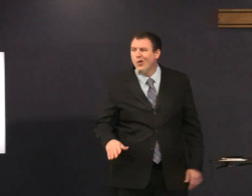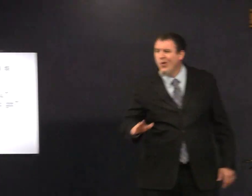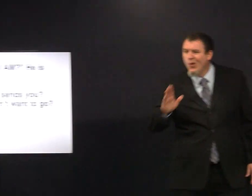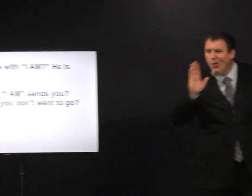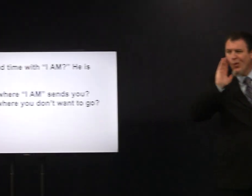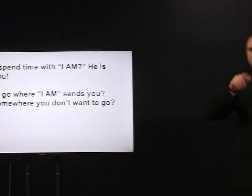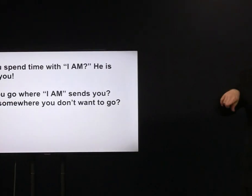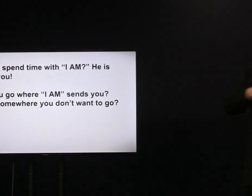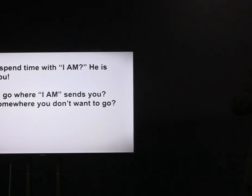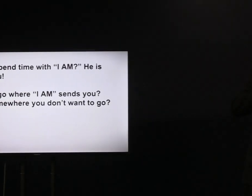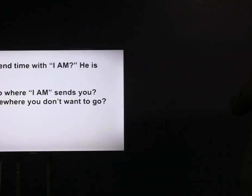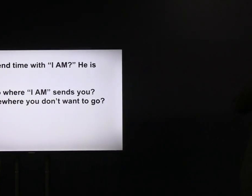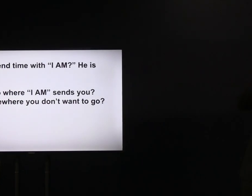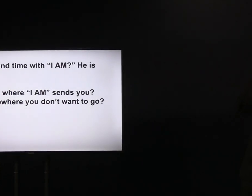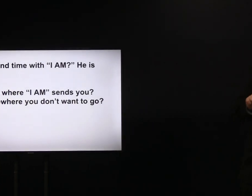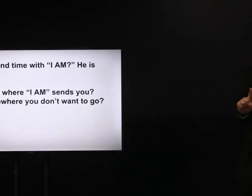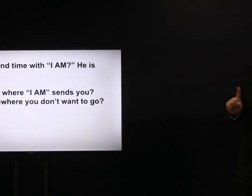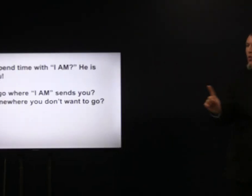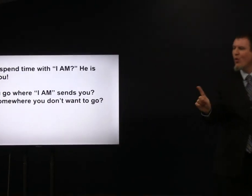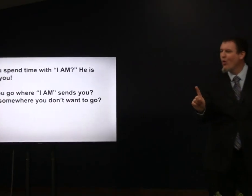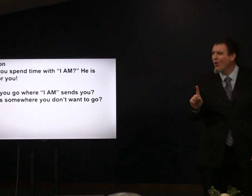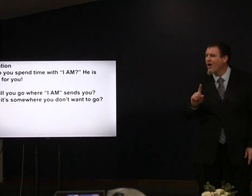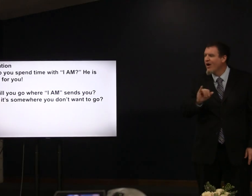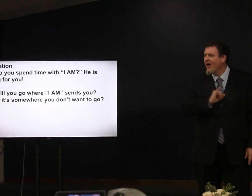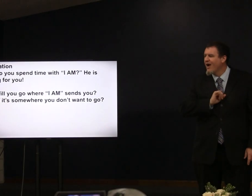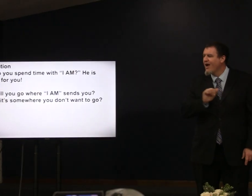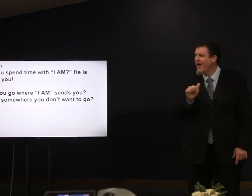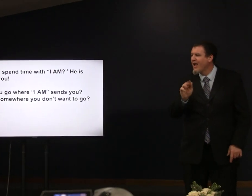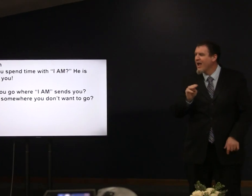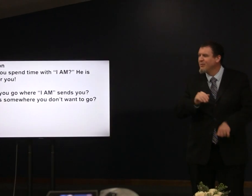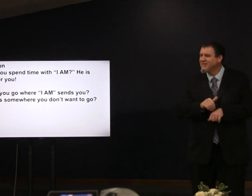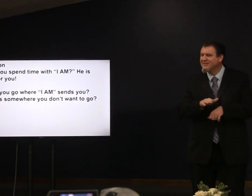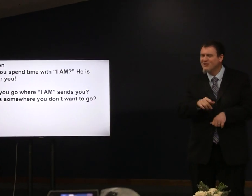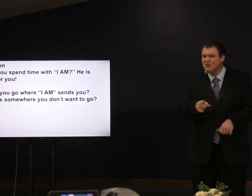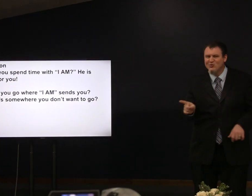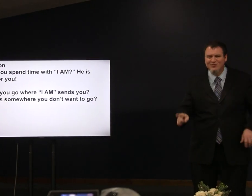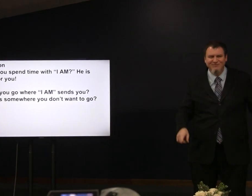number two will you go where I am send you